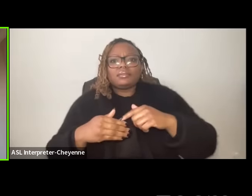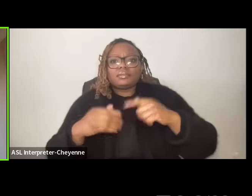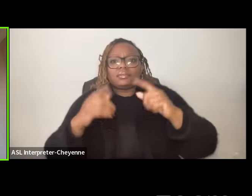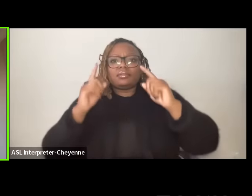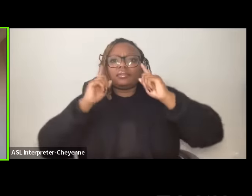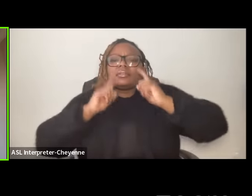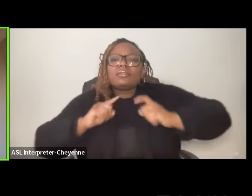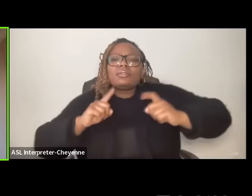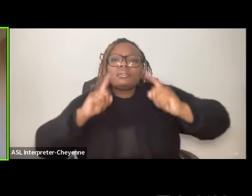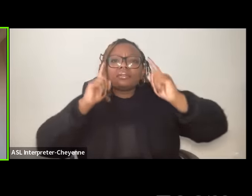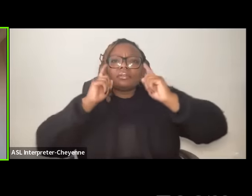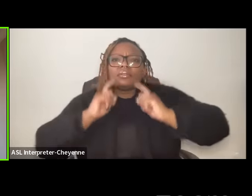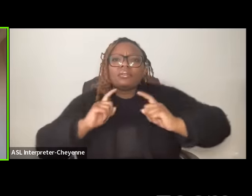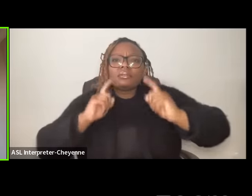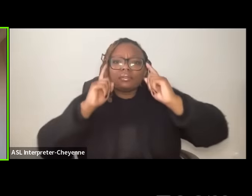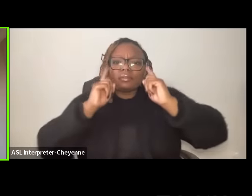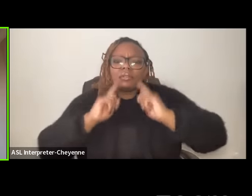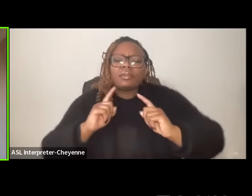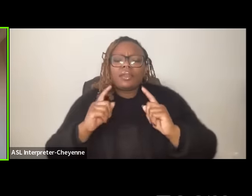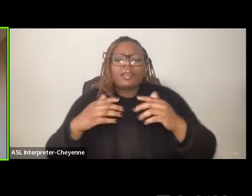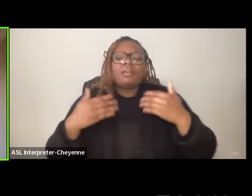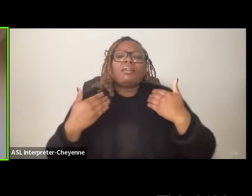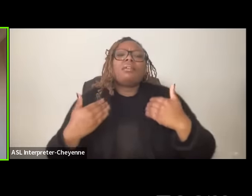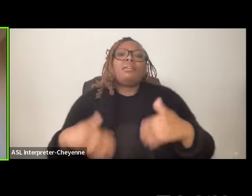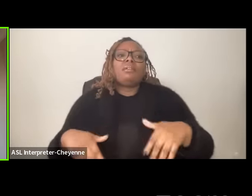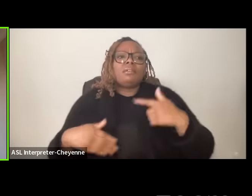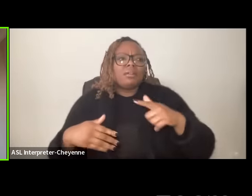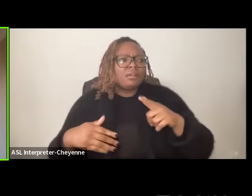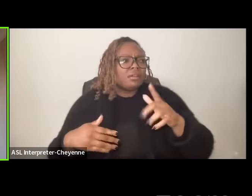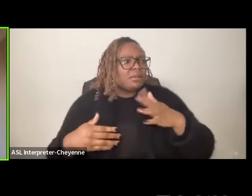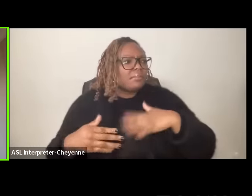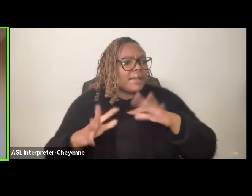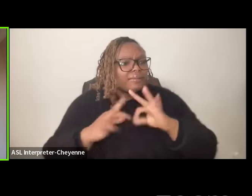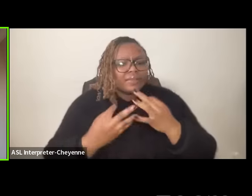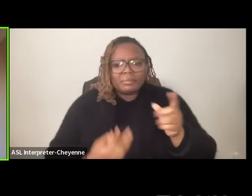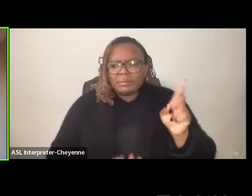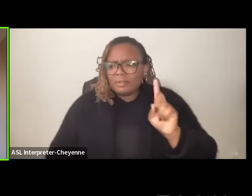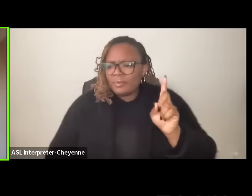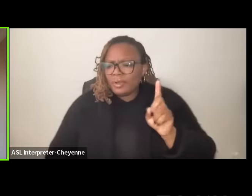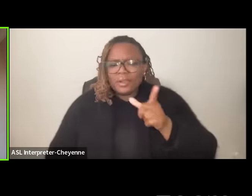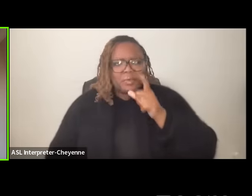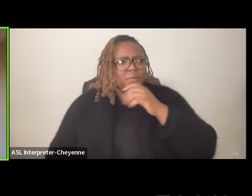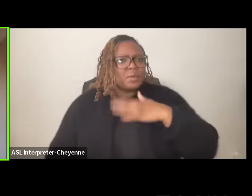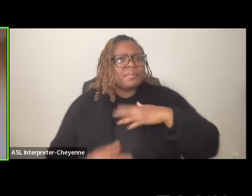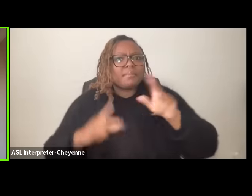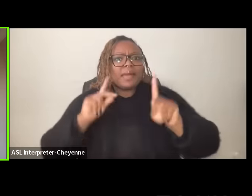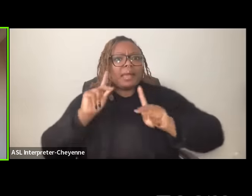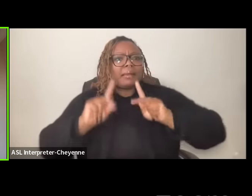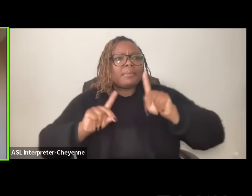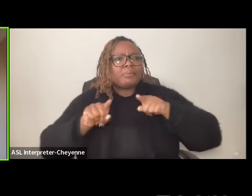body have been found who are my people who are my people in this Cru able moment of violence